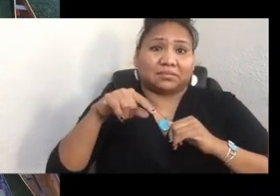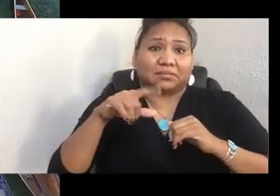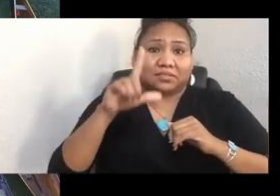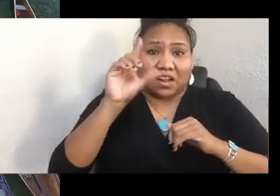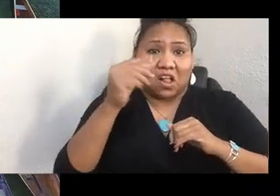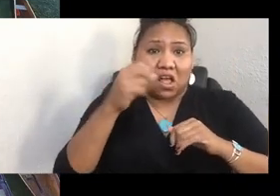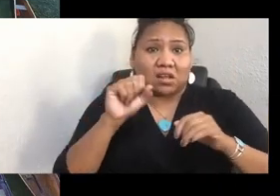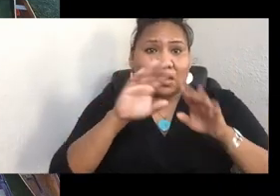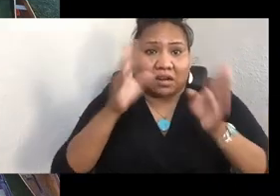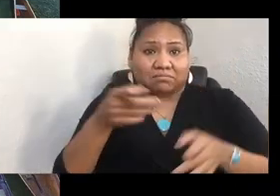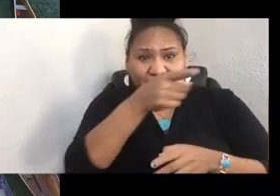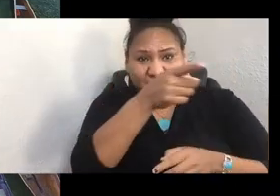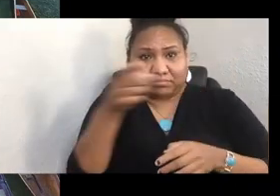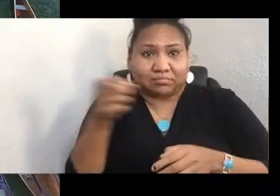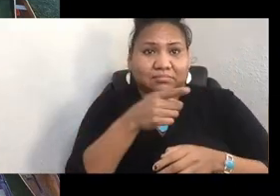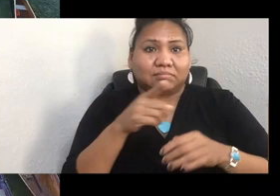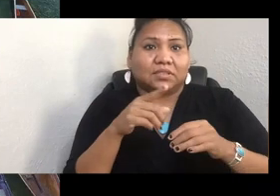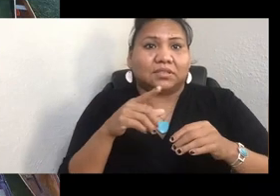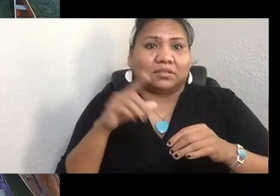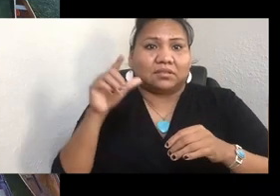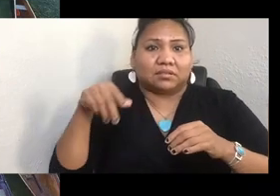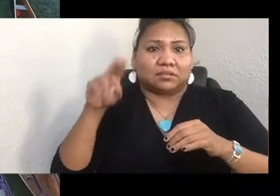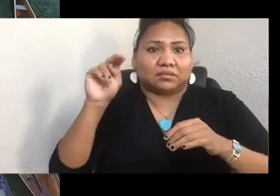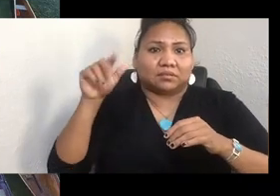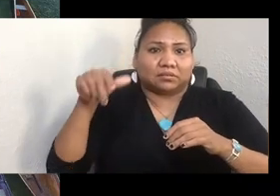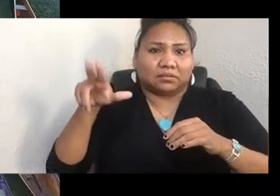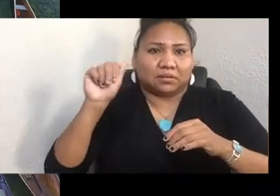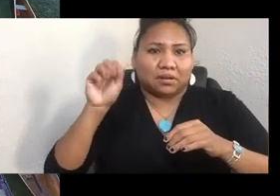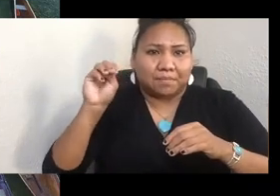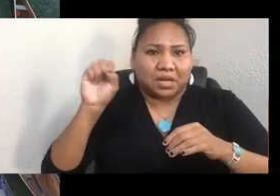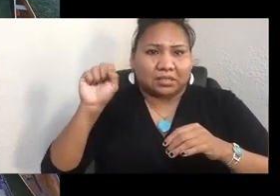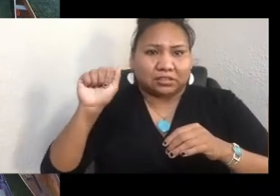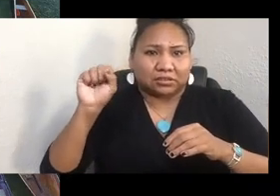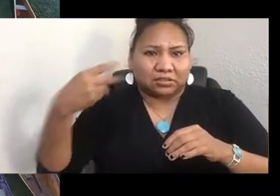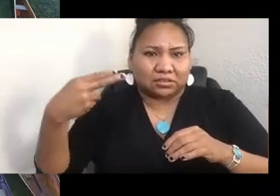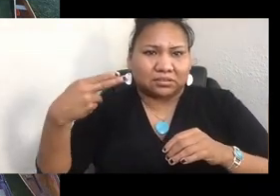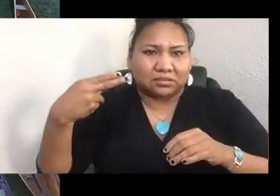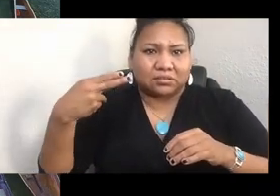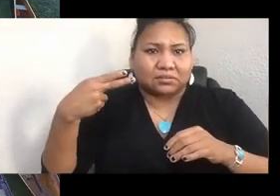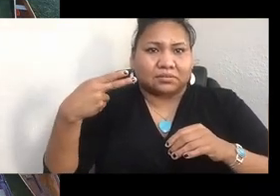And they had a huge long house there, Old Man House, that was burned to the ground.